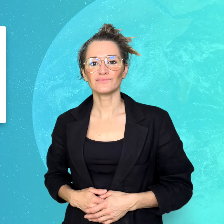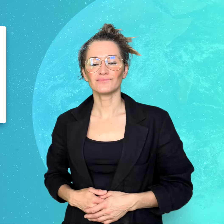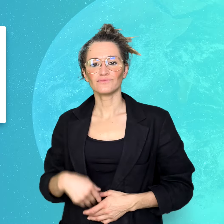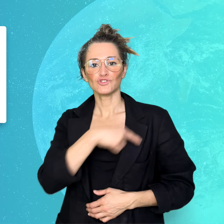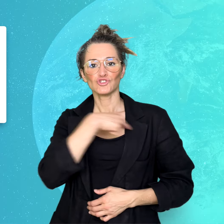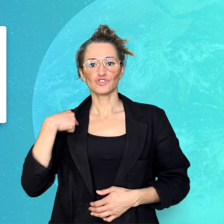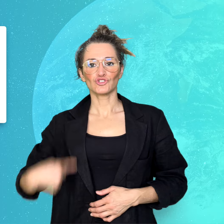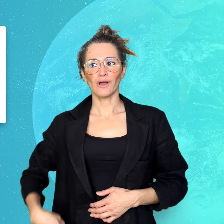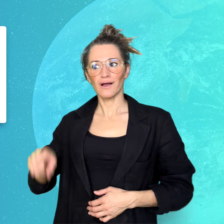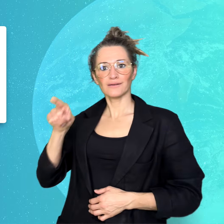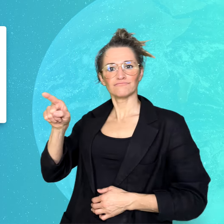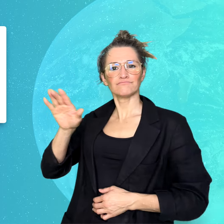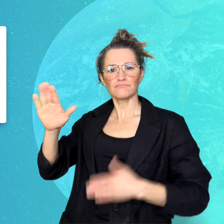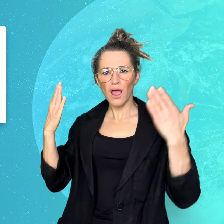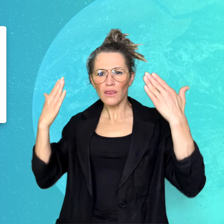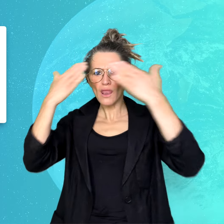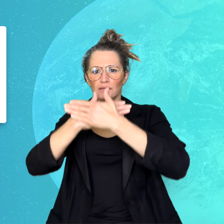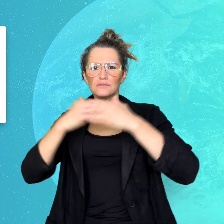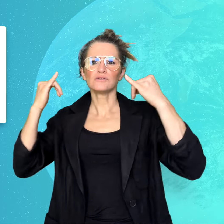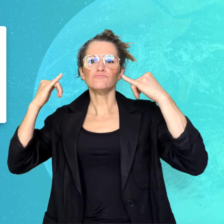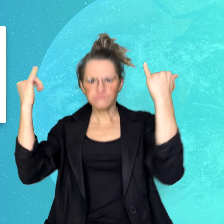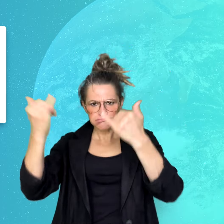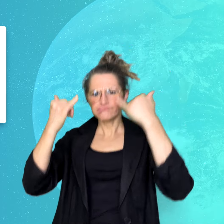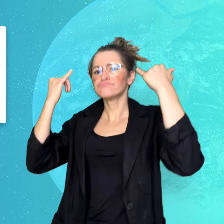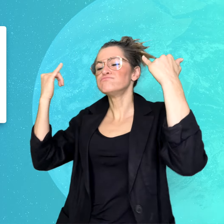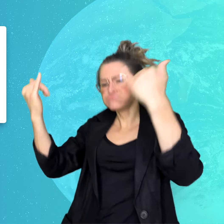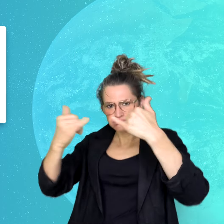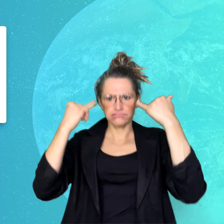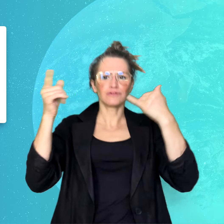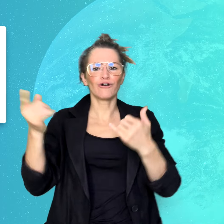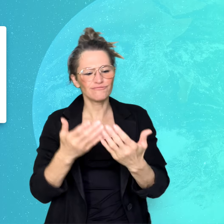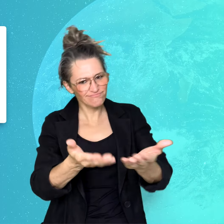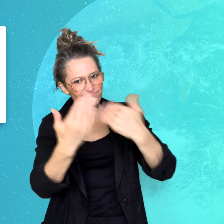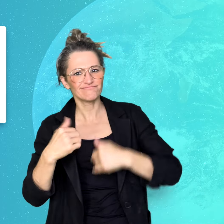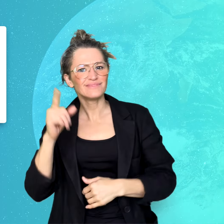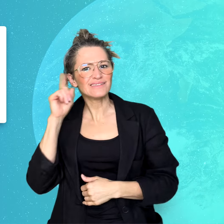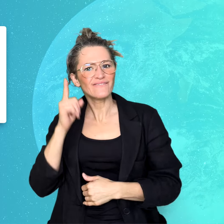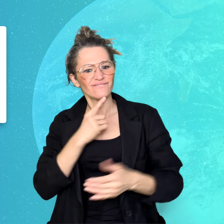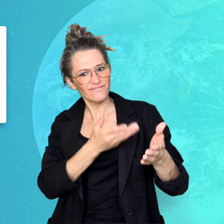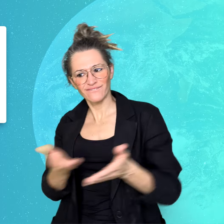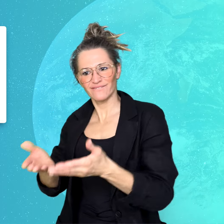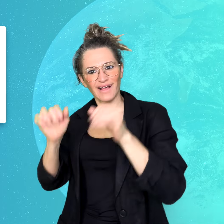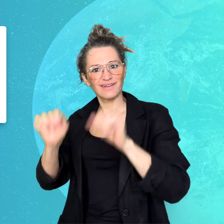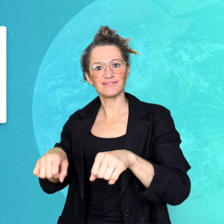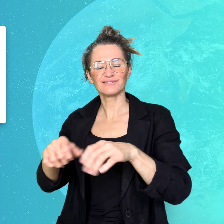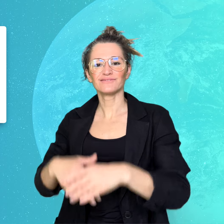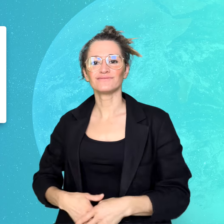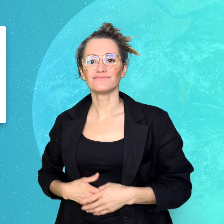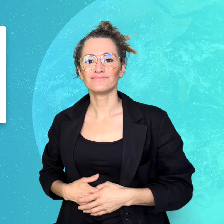Deaf-friendly nightclub